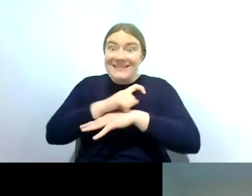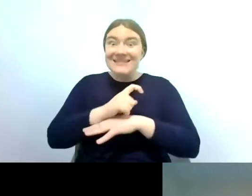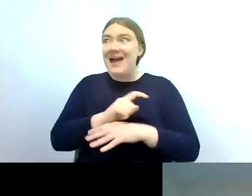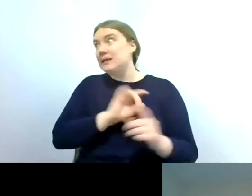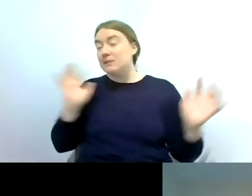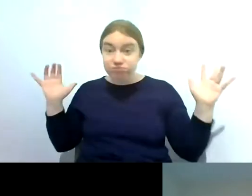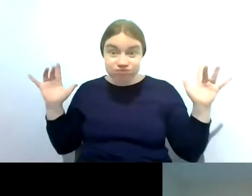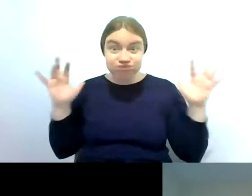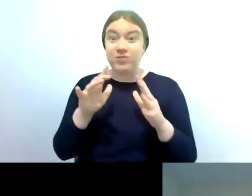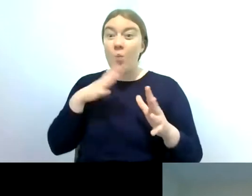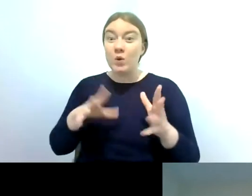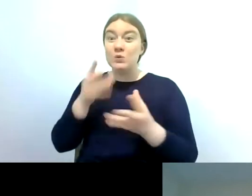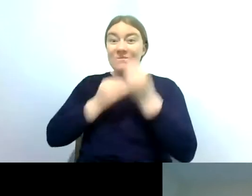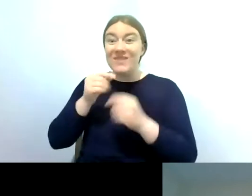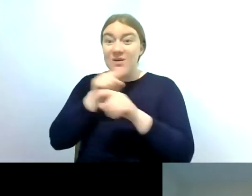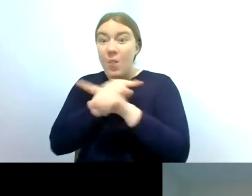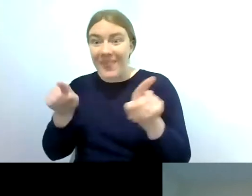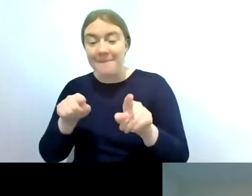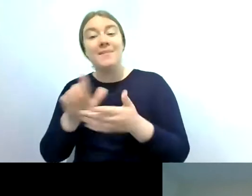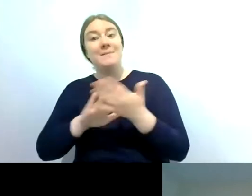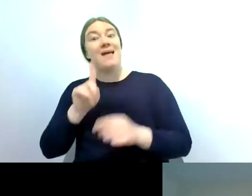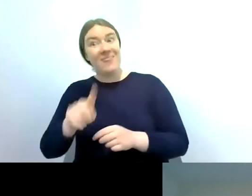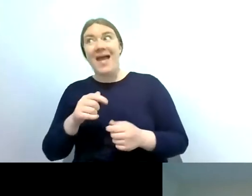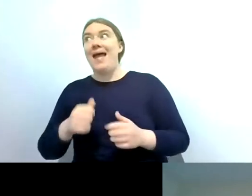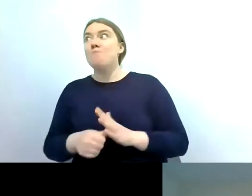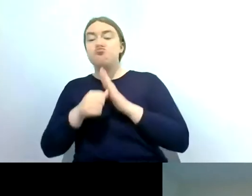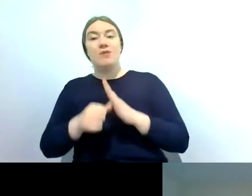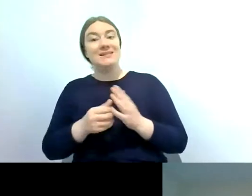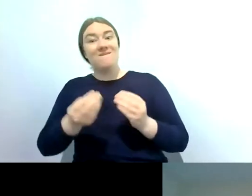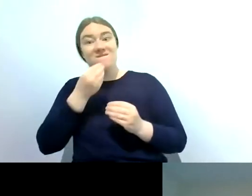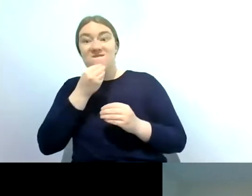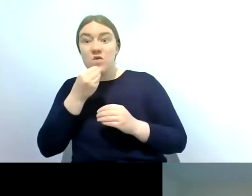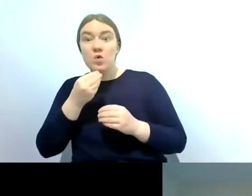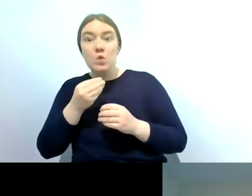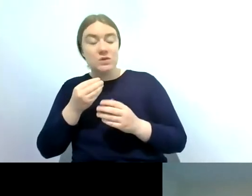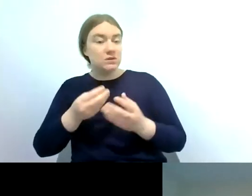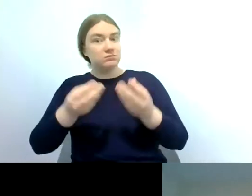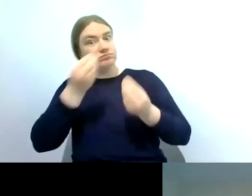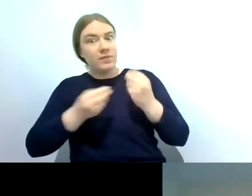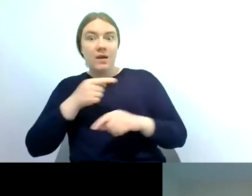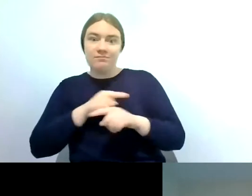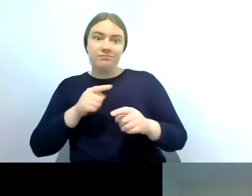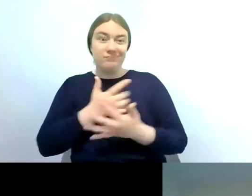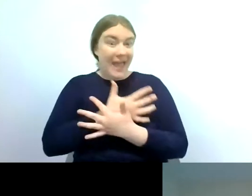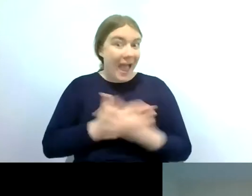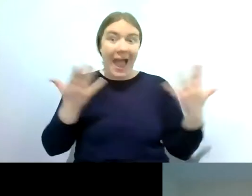they're quite a impressive food source as adults and as larvae and if it seems to be with uh